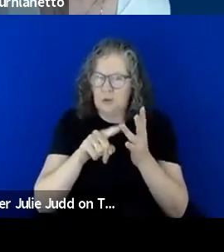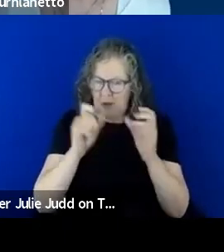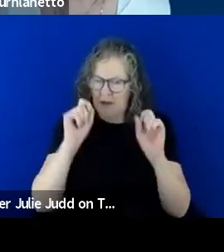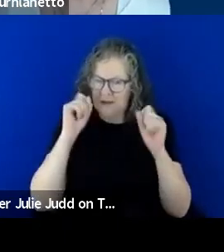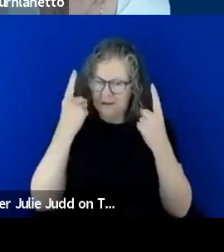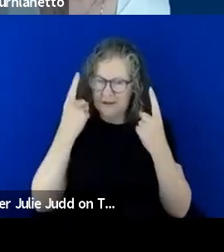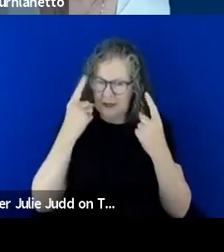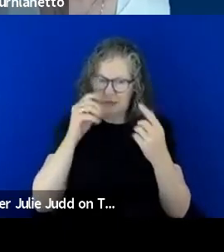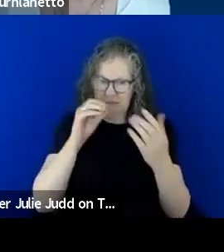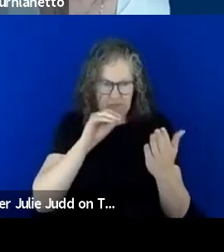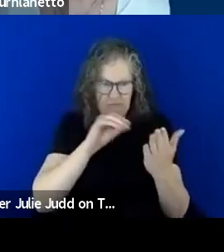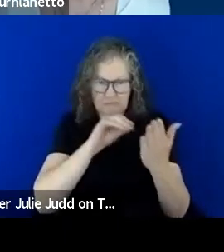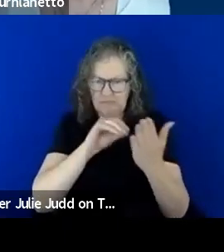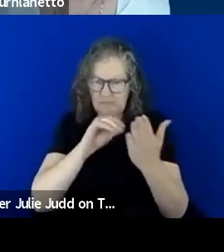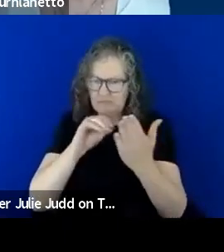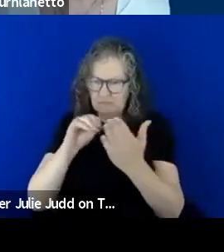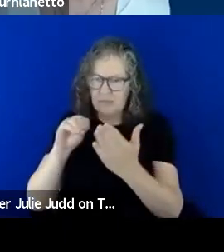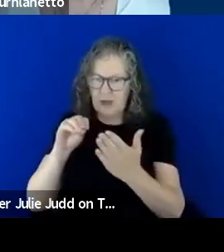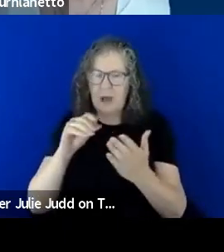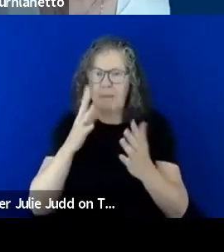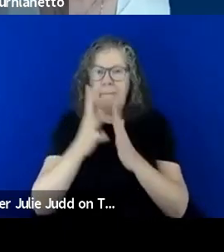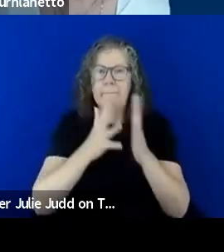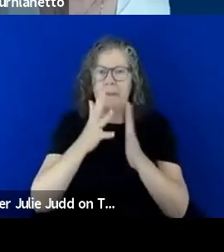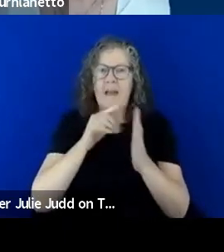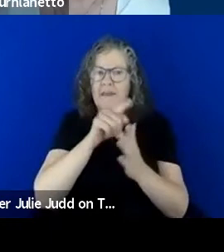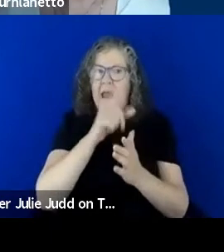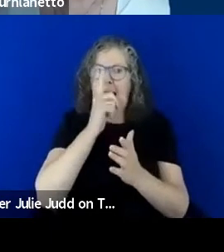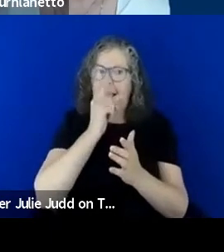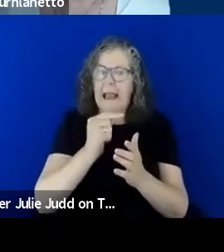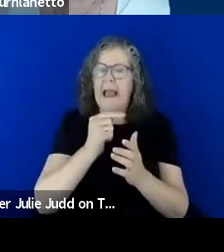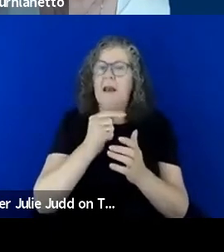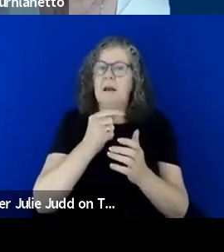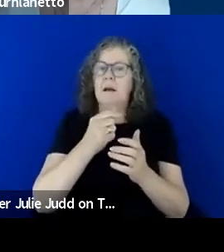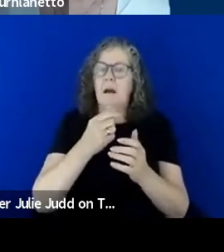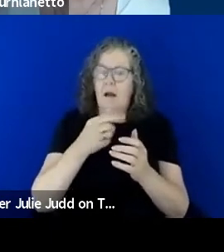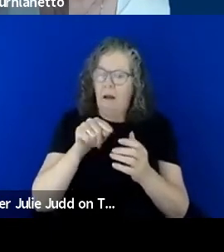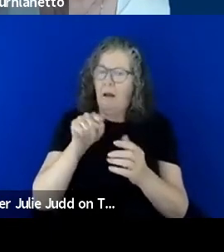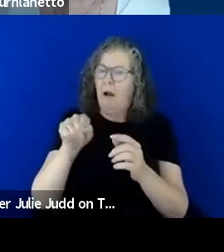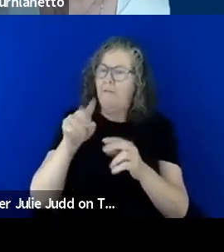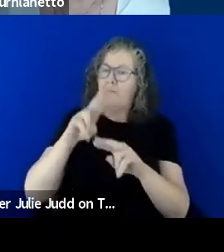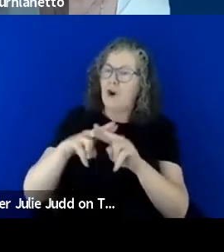so that there is that they develop their own plan based upon a framework that you create